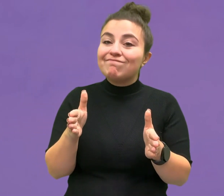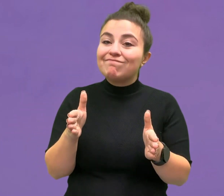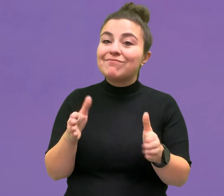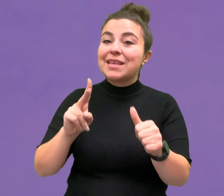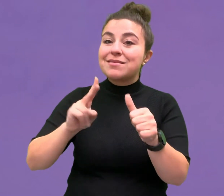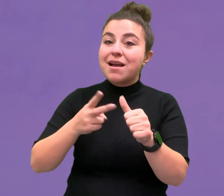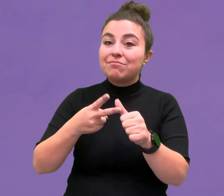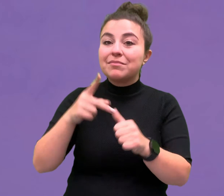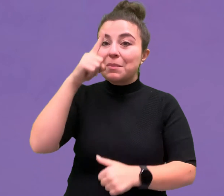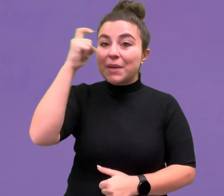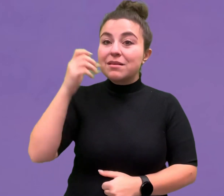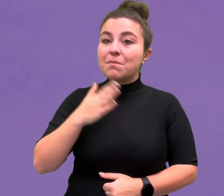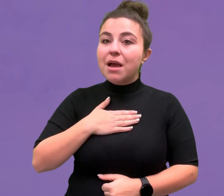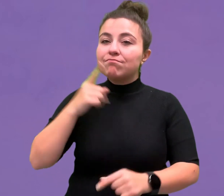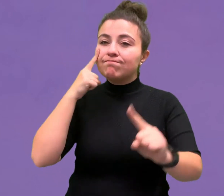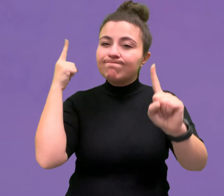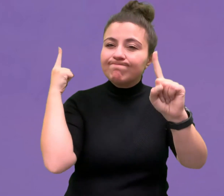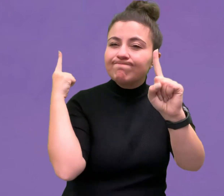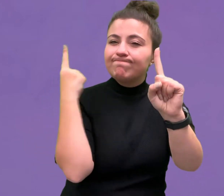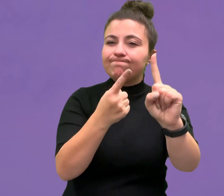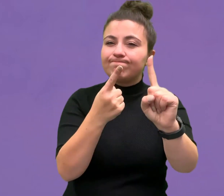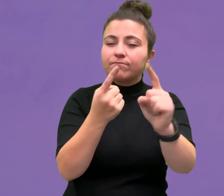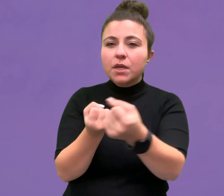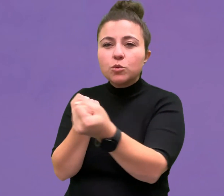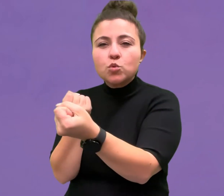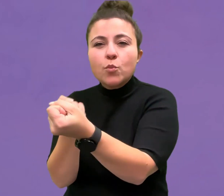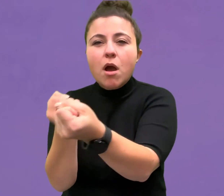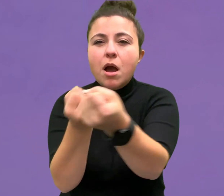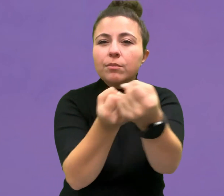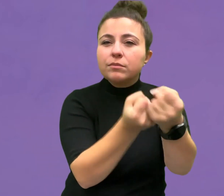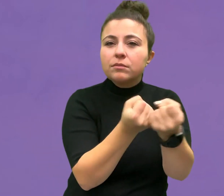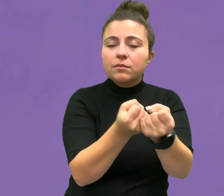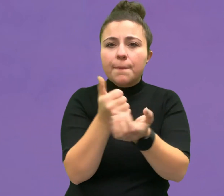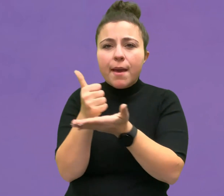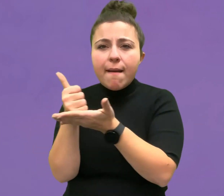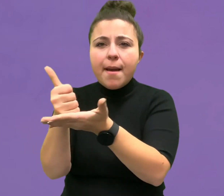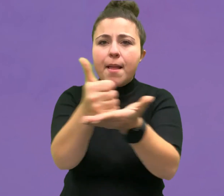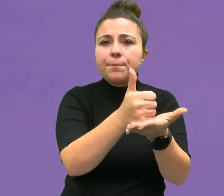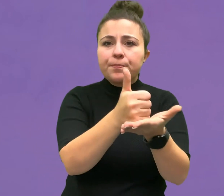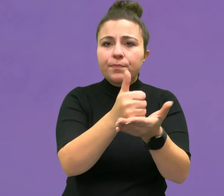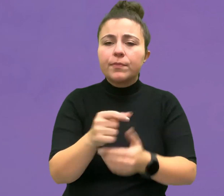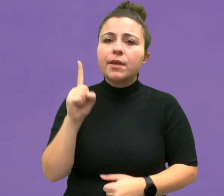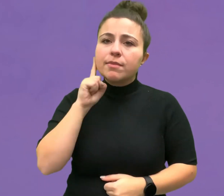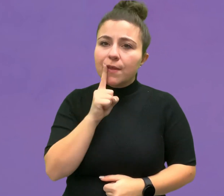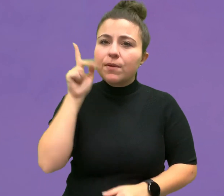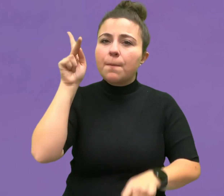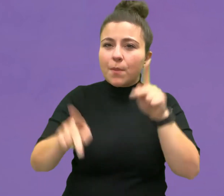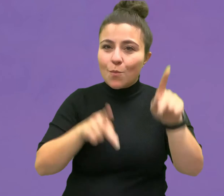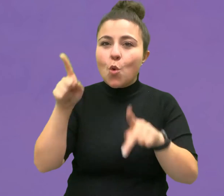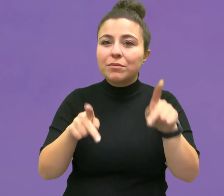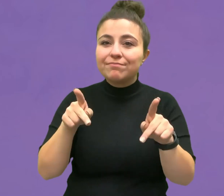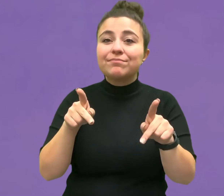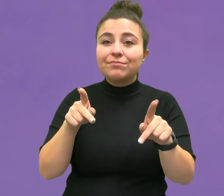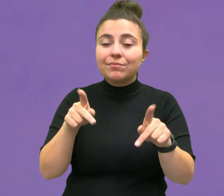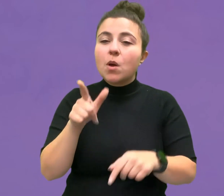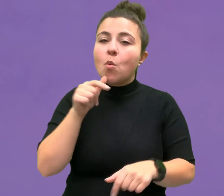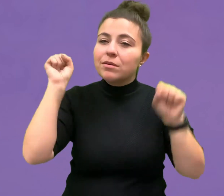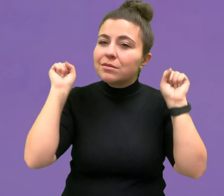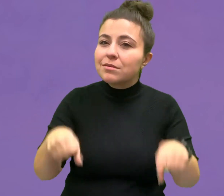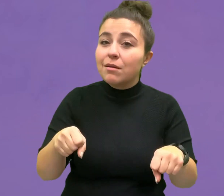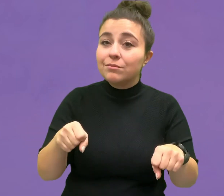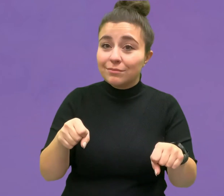Secondly, my goal is to support and help my Deaf peers in believing that they can.